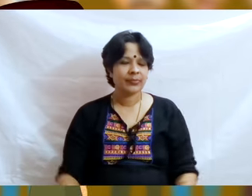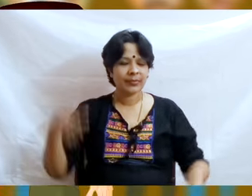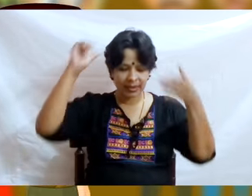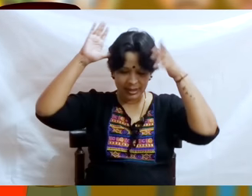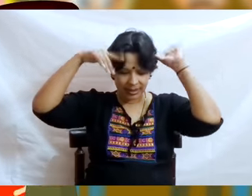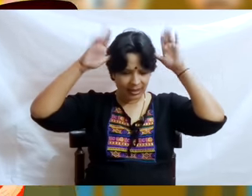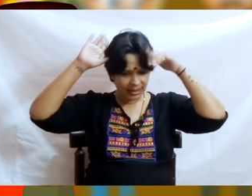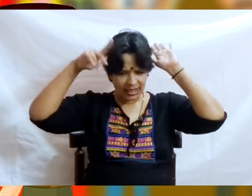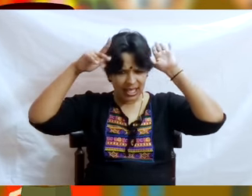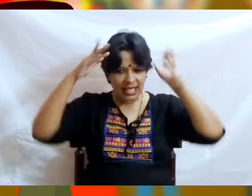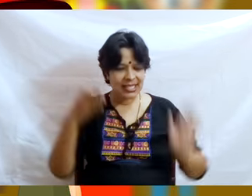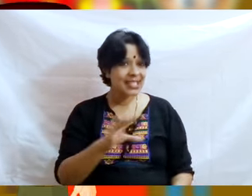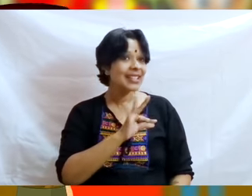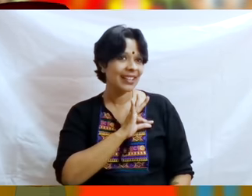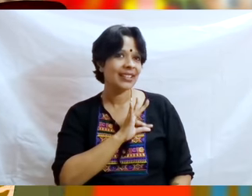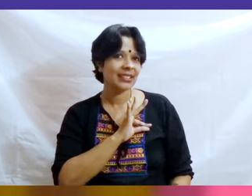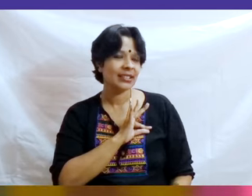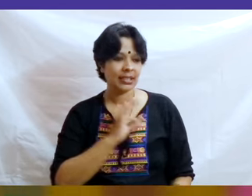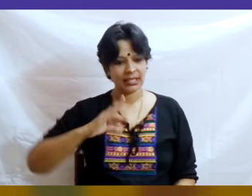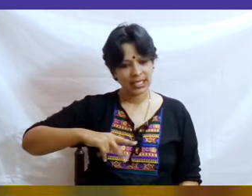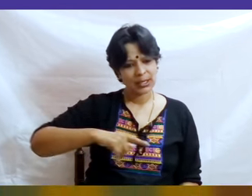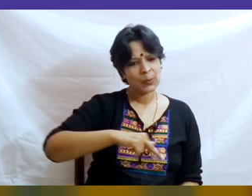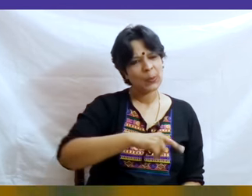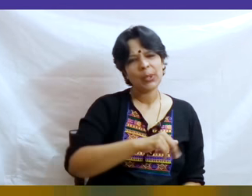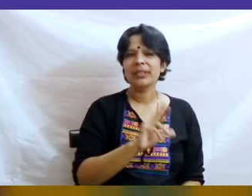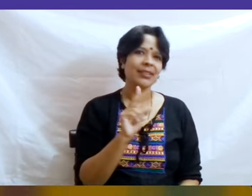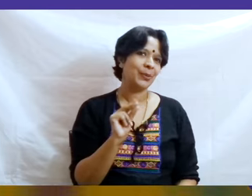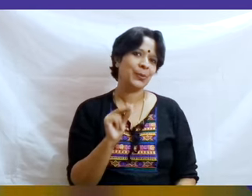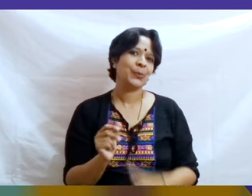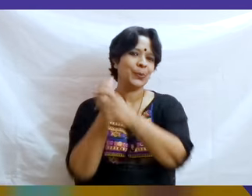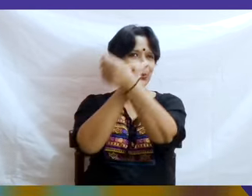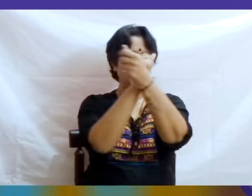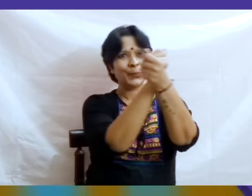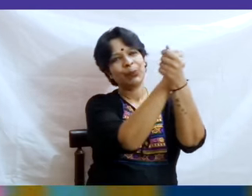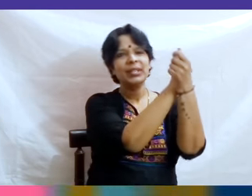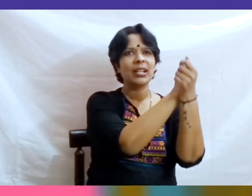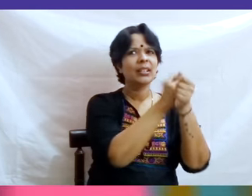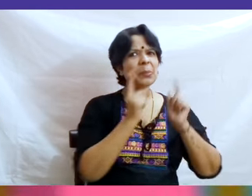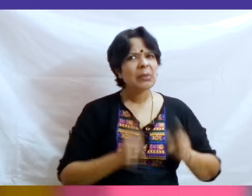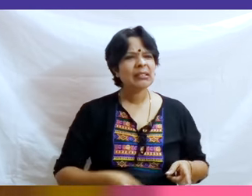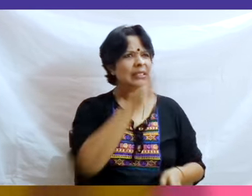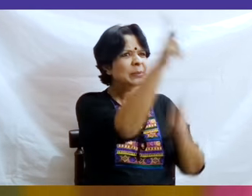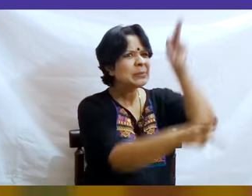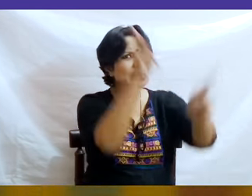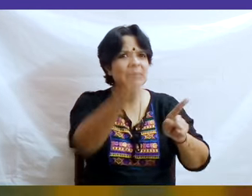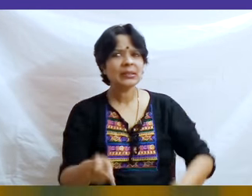The Ass did not dislike being carried but so many people came up to point at him and laugh and shout